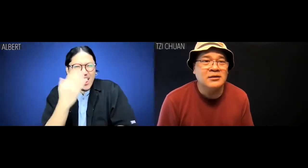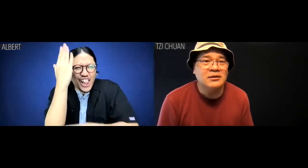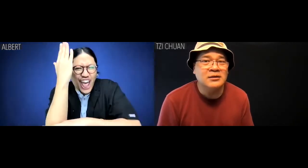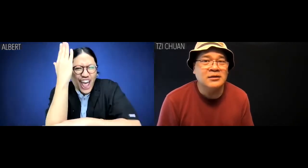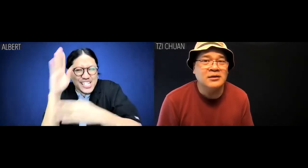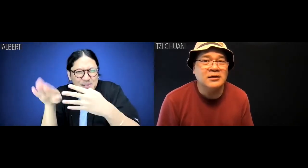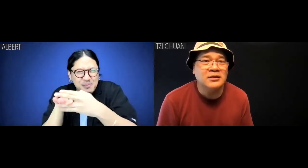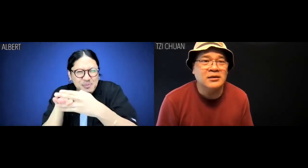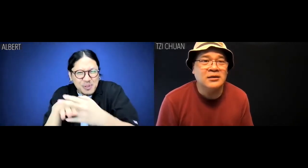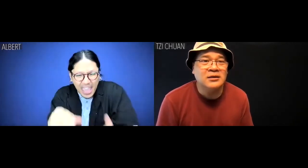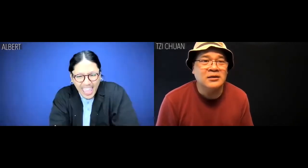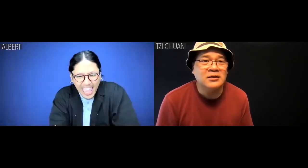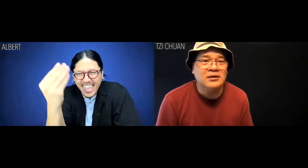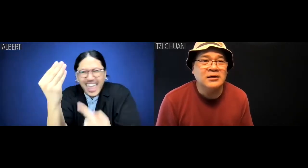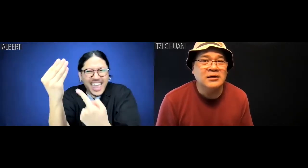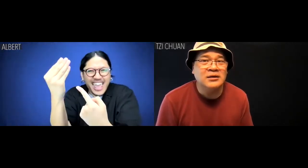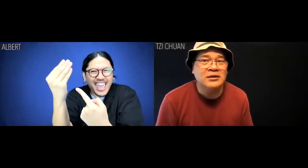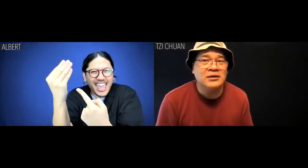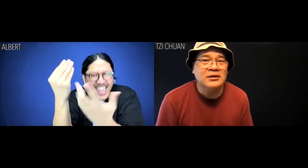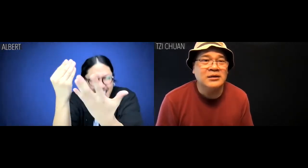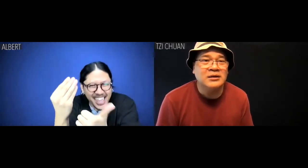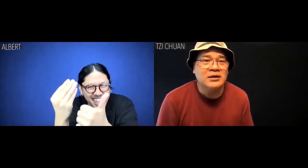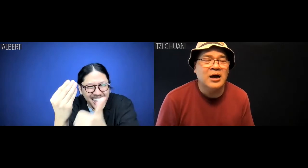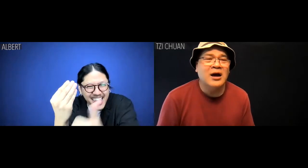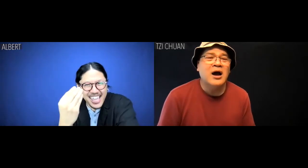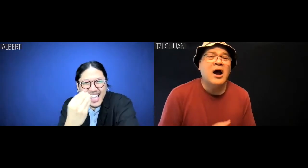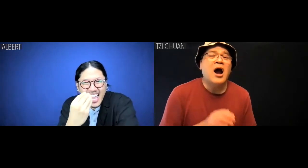I'm on my lunch break, OK?!